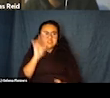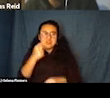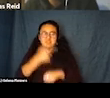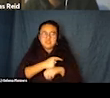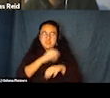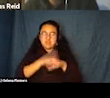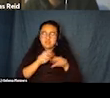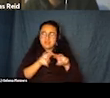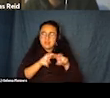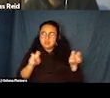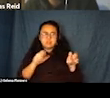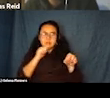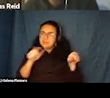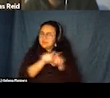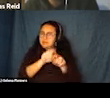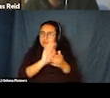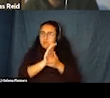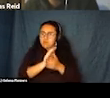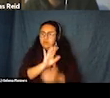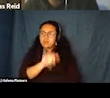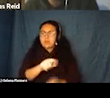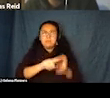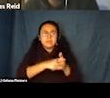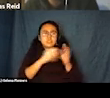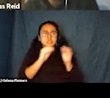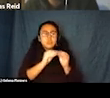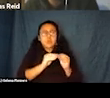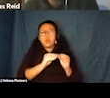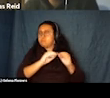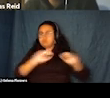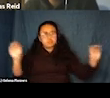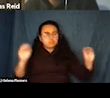Similarly this one begins with absolutely no dialogue.